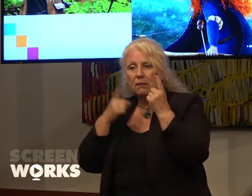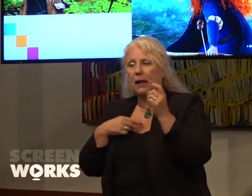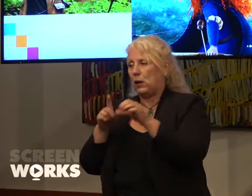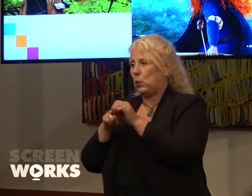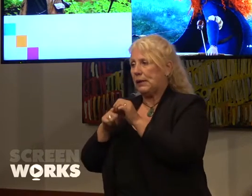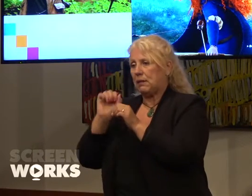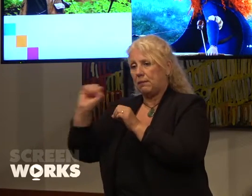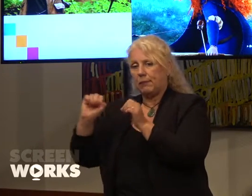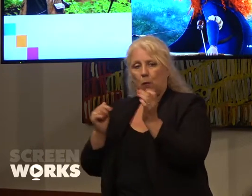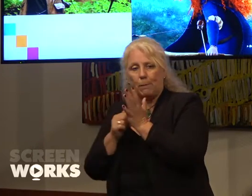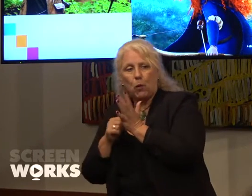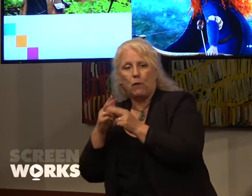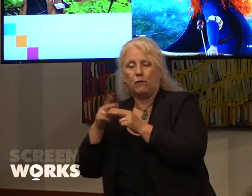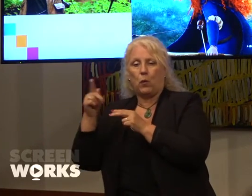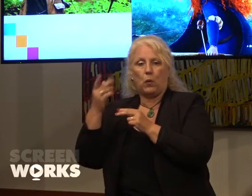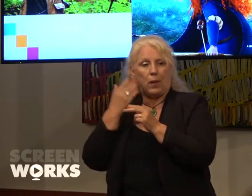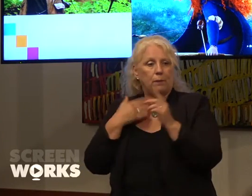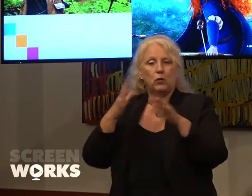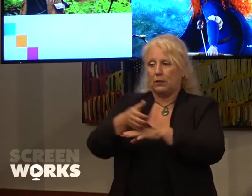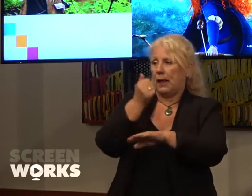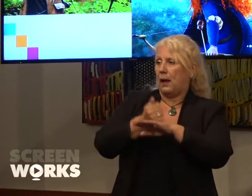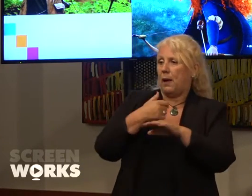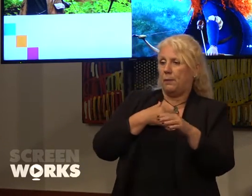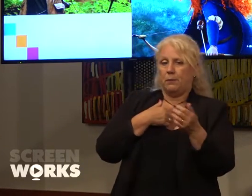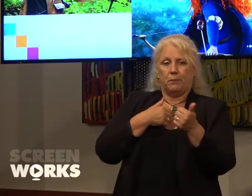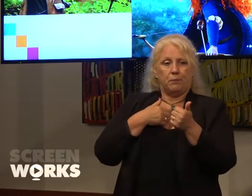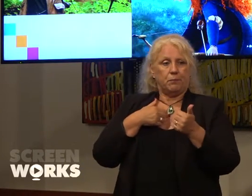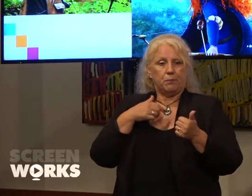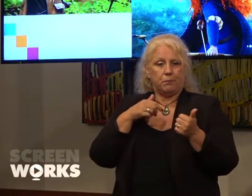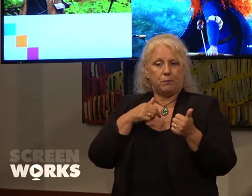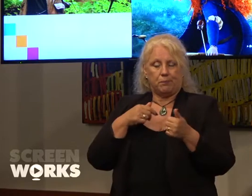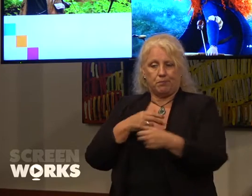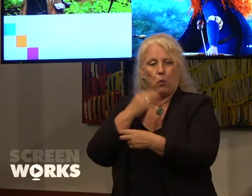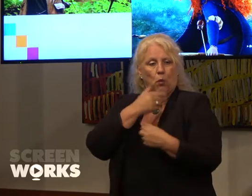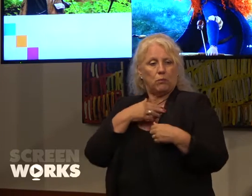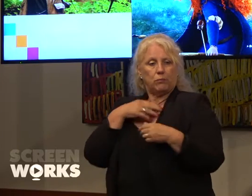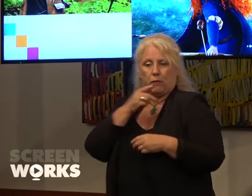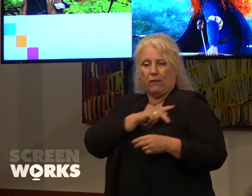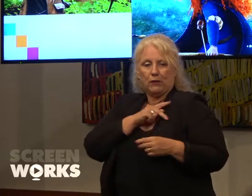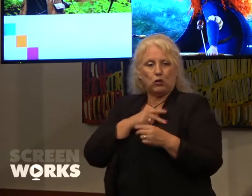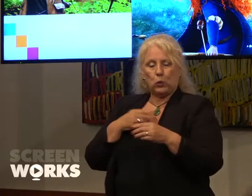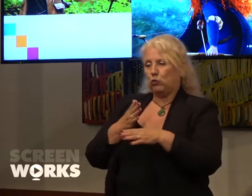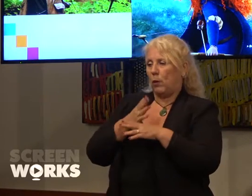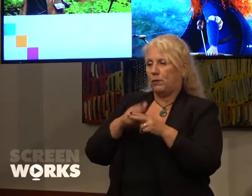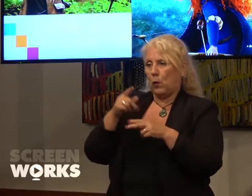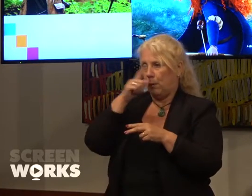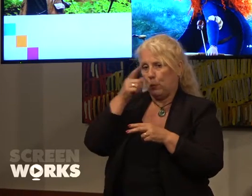practitioners to more established practitioners. So Screen Queensland and I strongly believe that there are